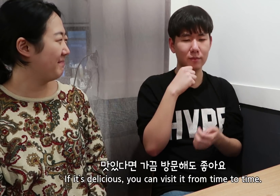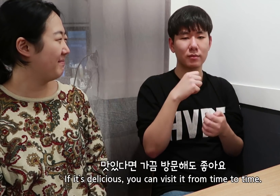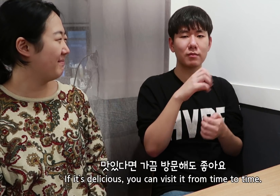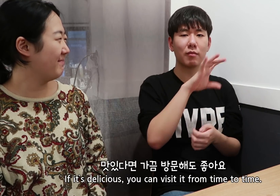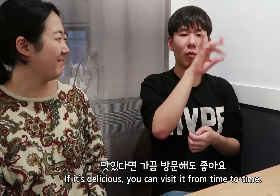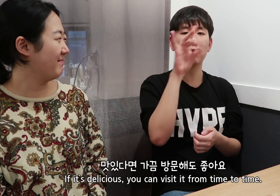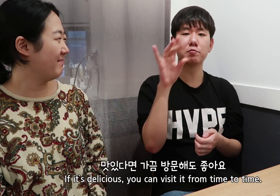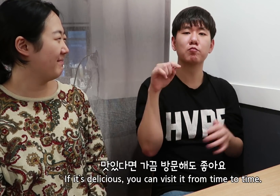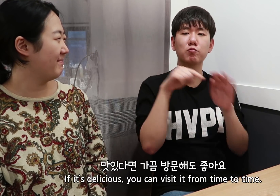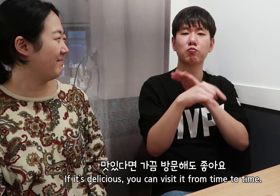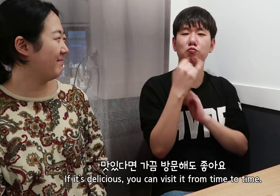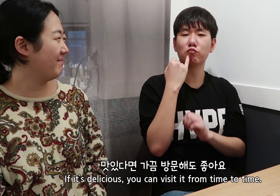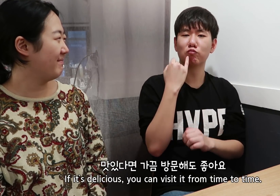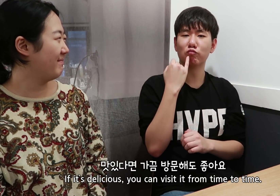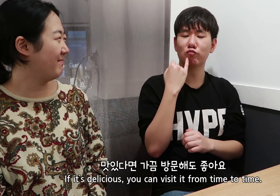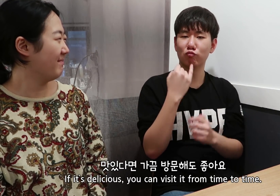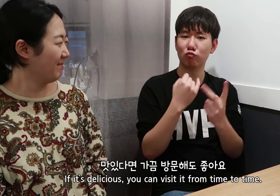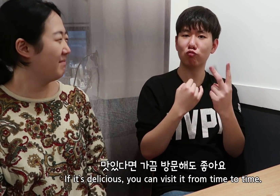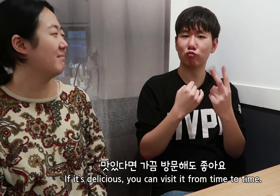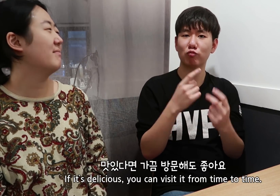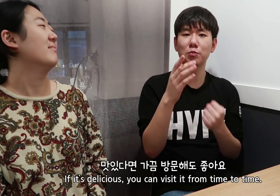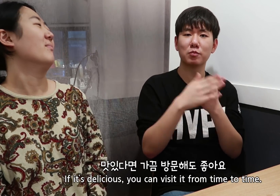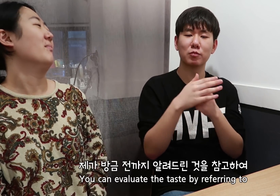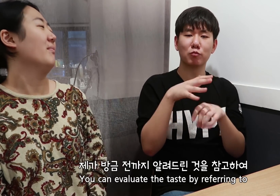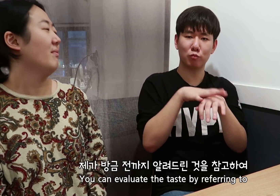If it’s delicious, you can visit it from time to time.